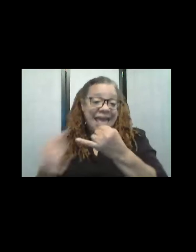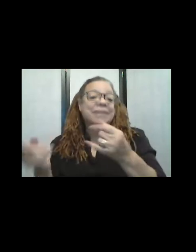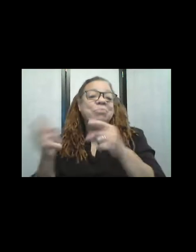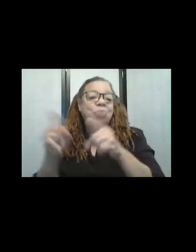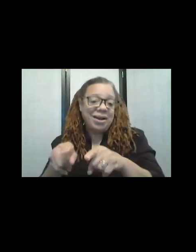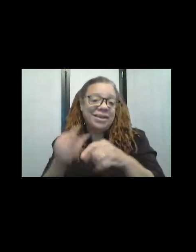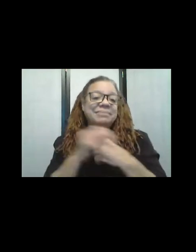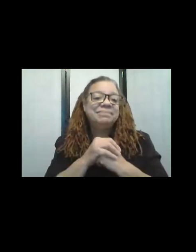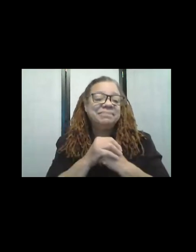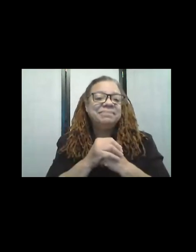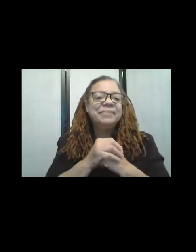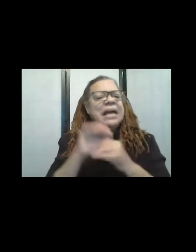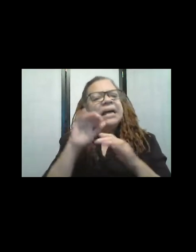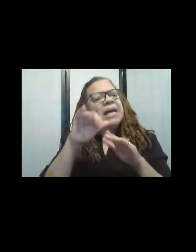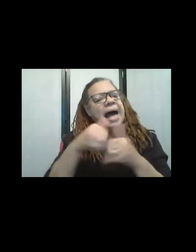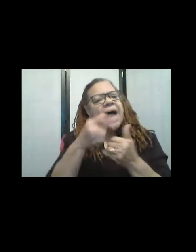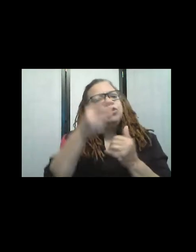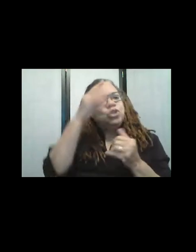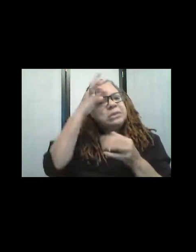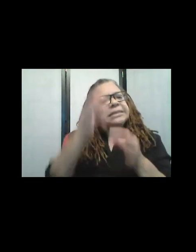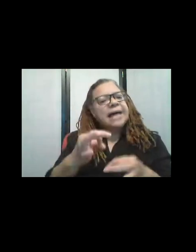And how do you decide what you want your subject to be?